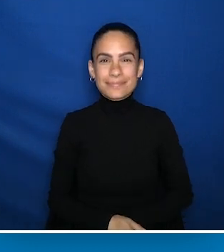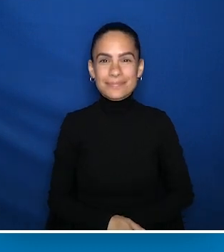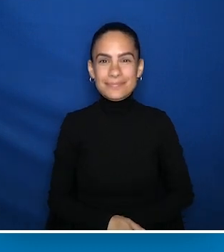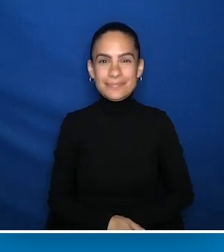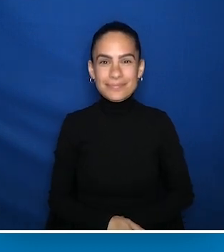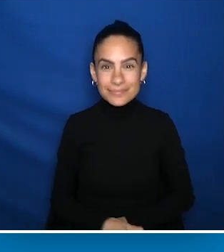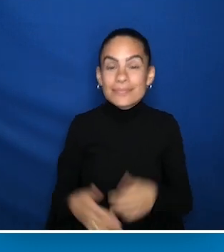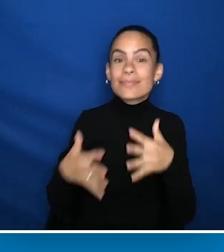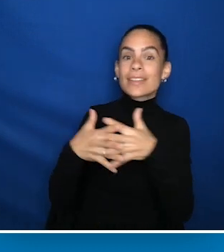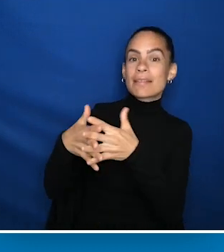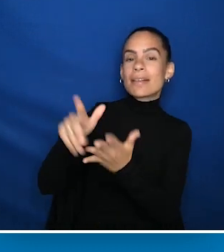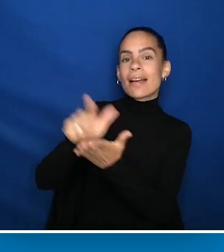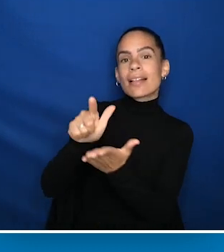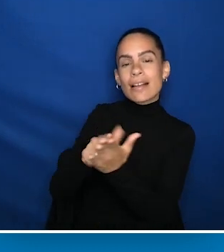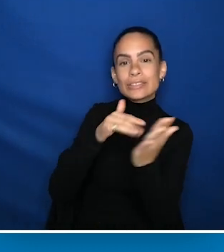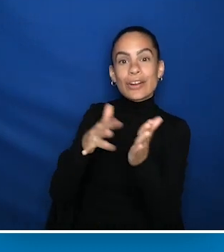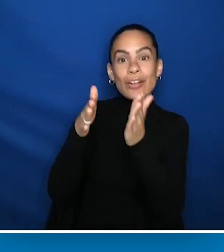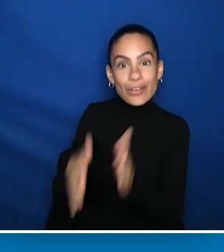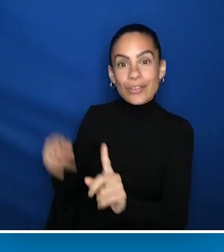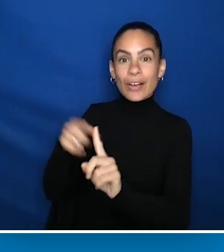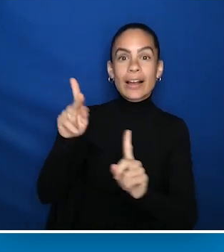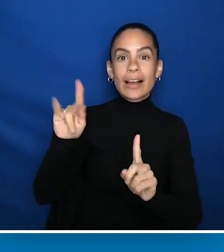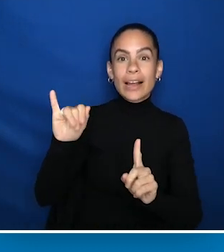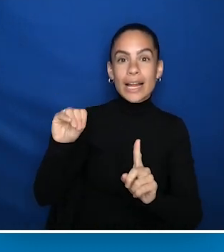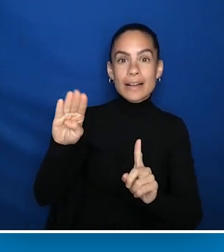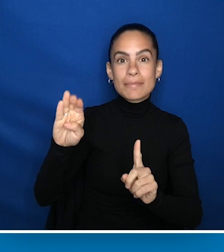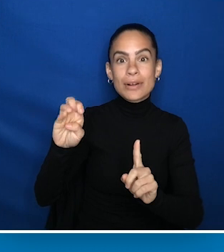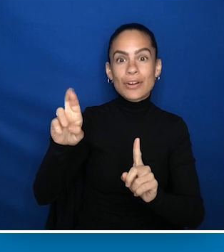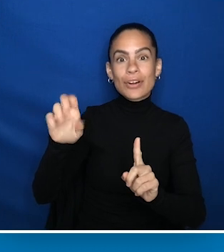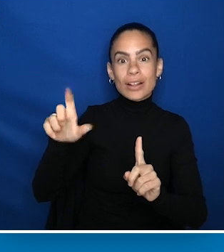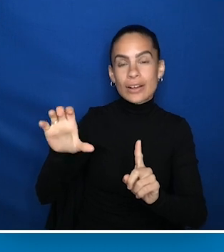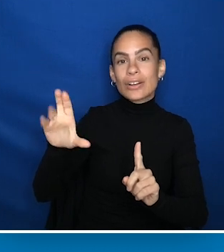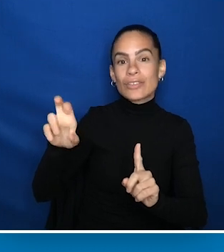As the American legal scholar, Kimberlé Crenshaw, reminds us, if you don't have a lens